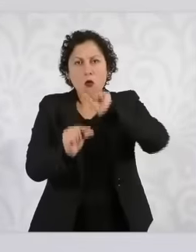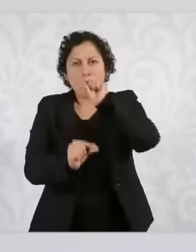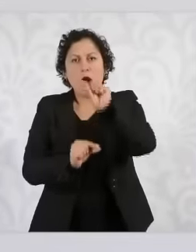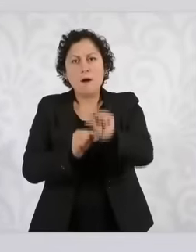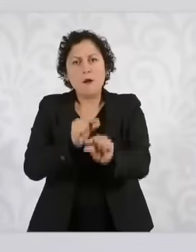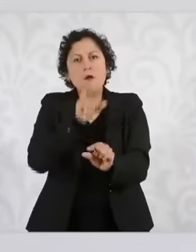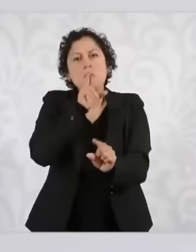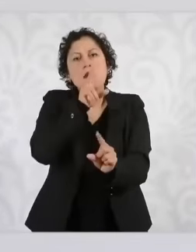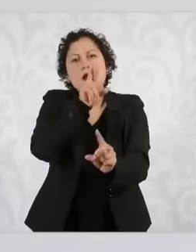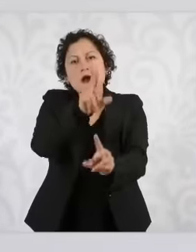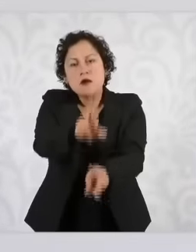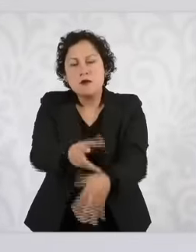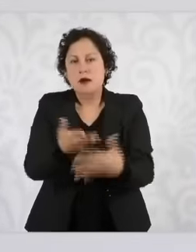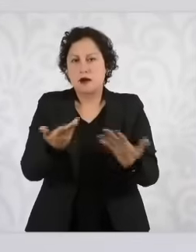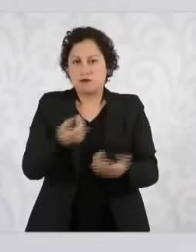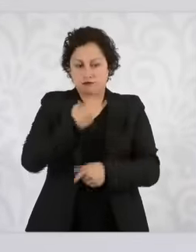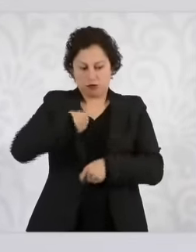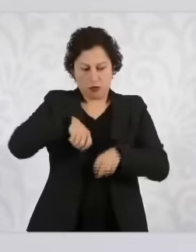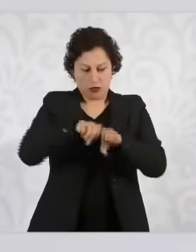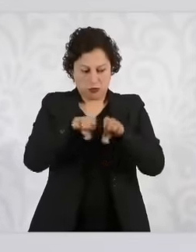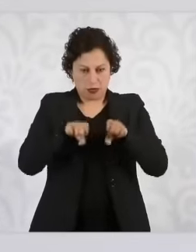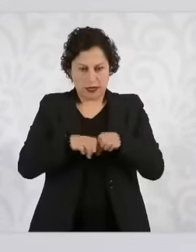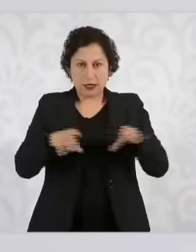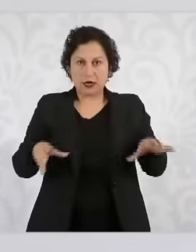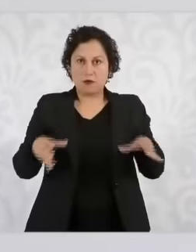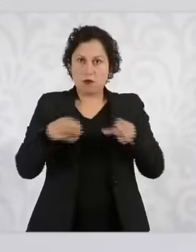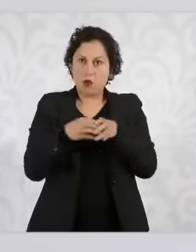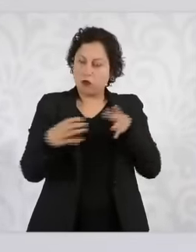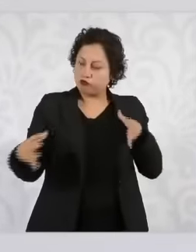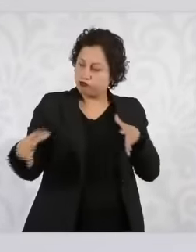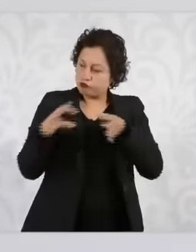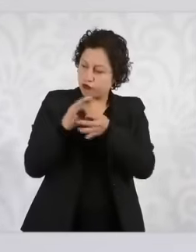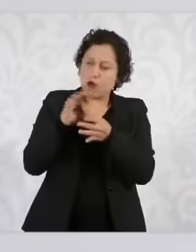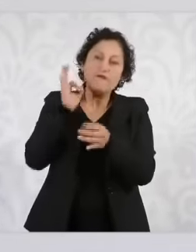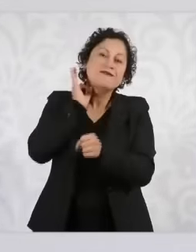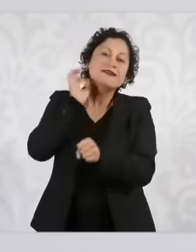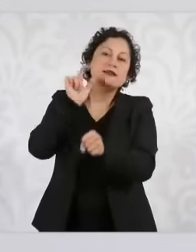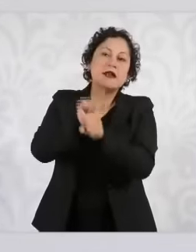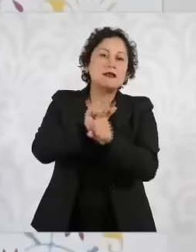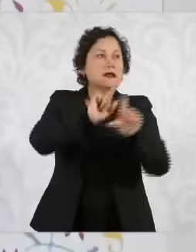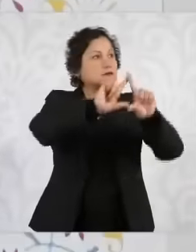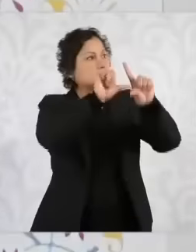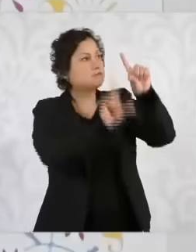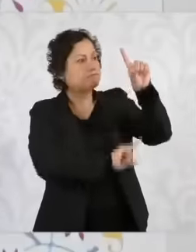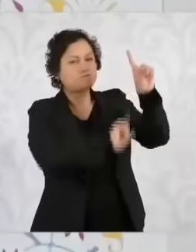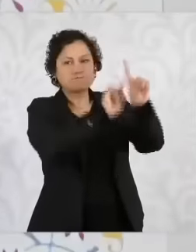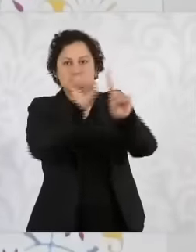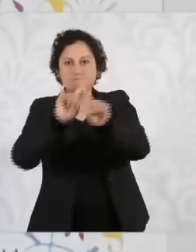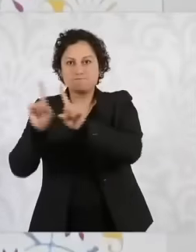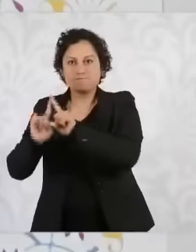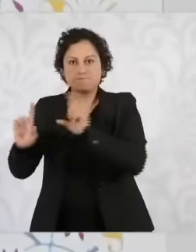the coordination with the prosecutor's offices as well, and a judicial branch that is not giving wholesale protections